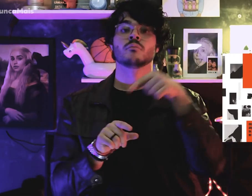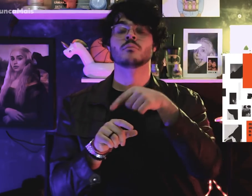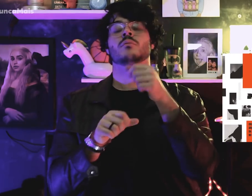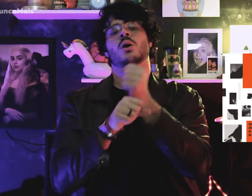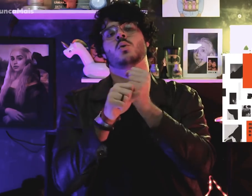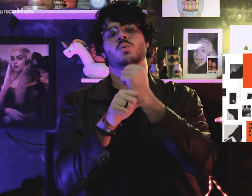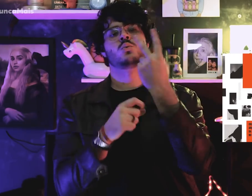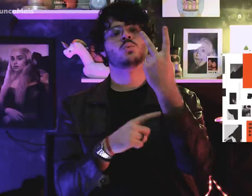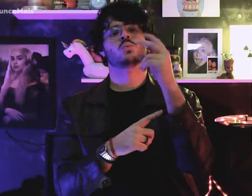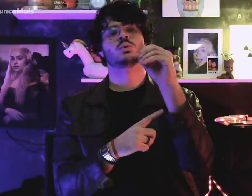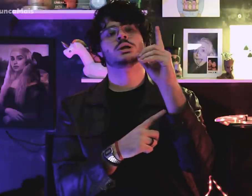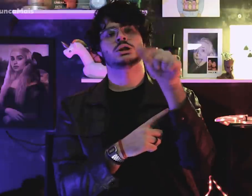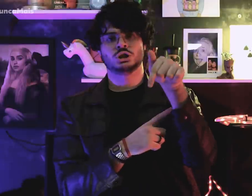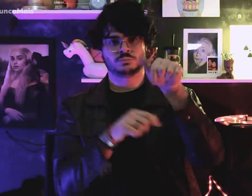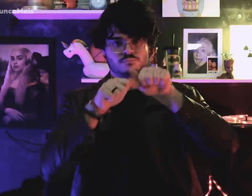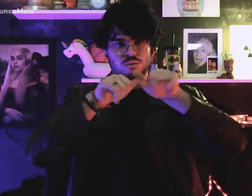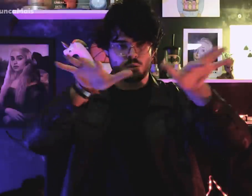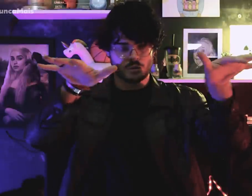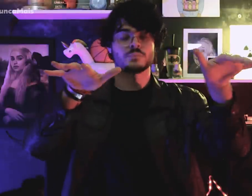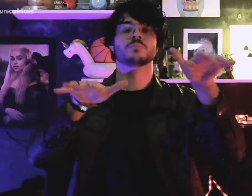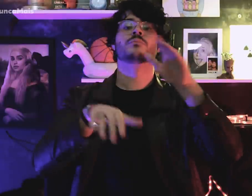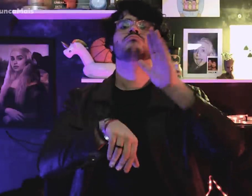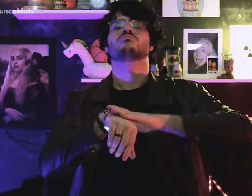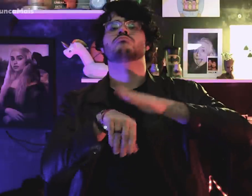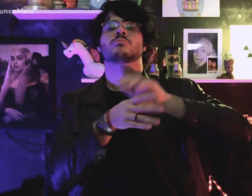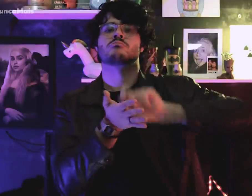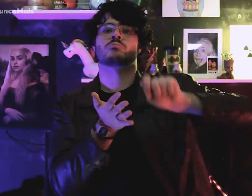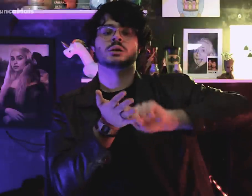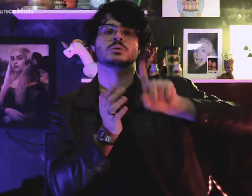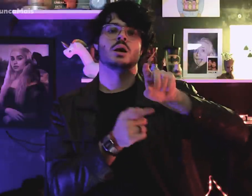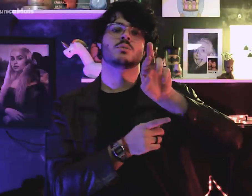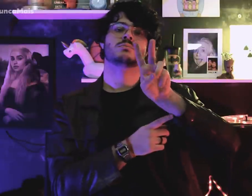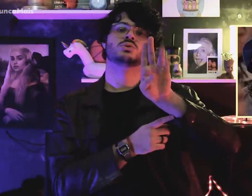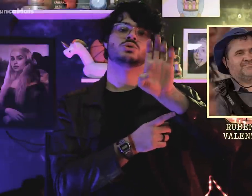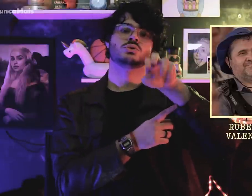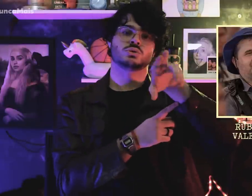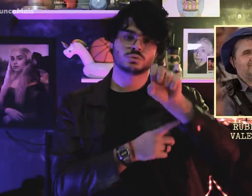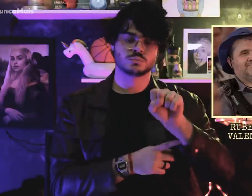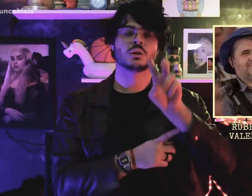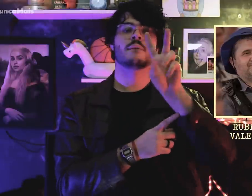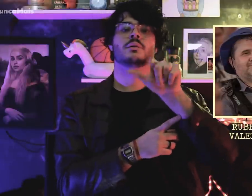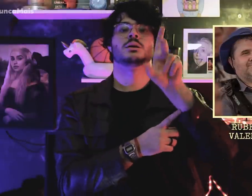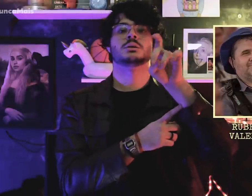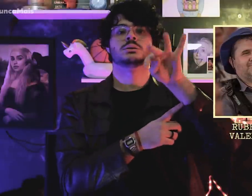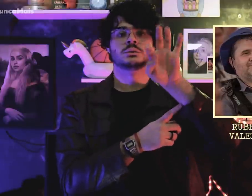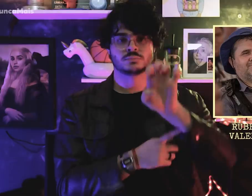written by Rubens Valente, in the year 2017.